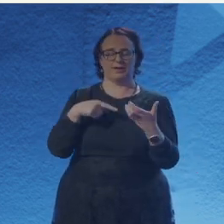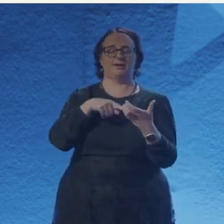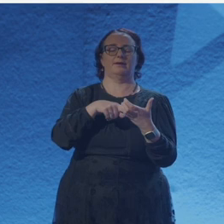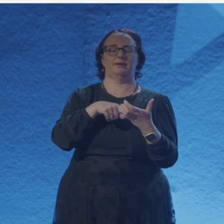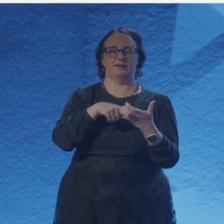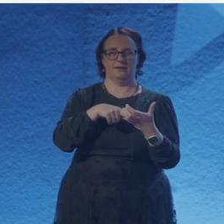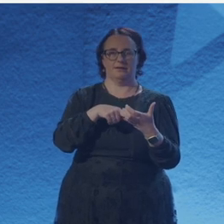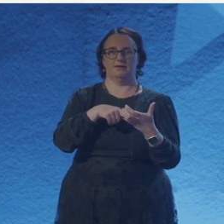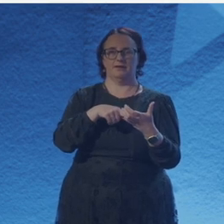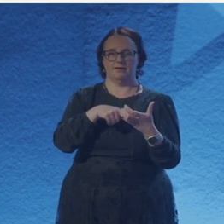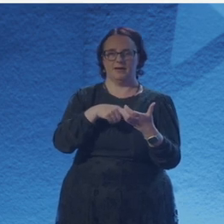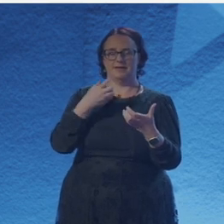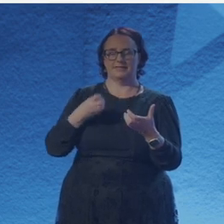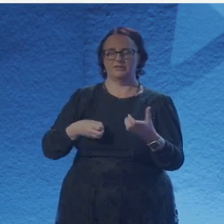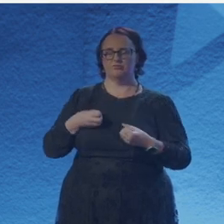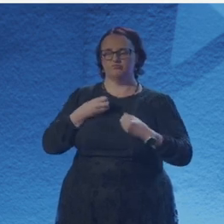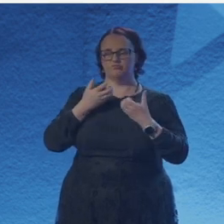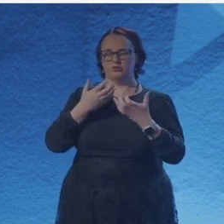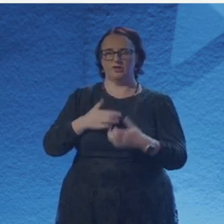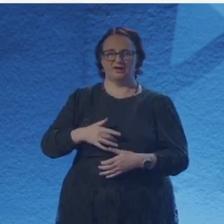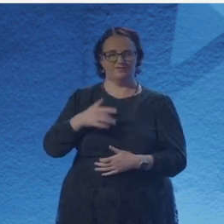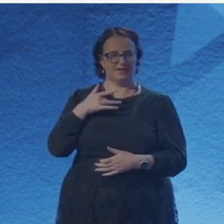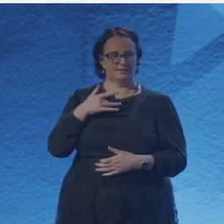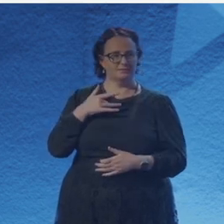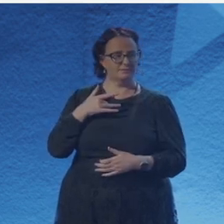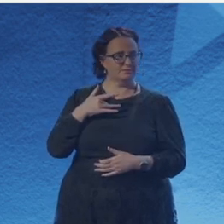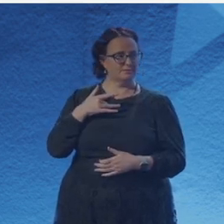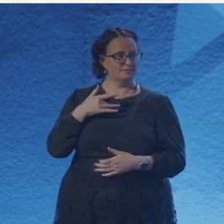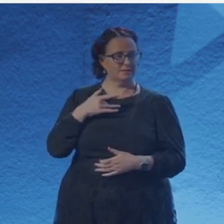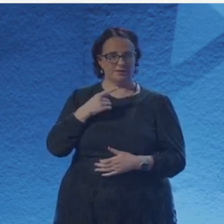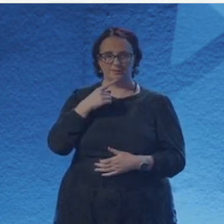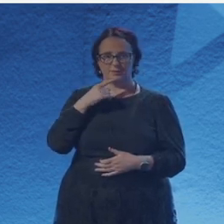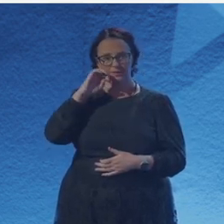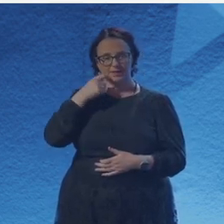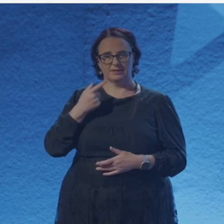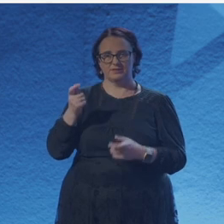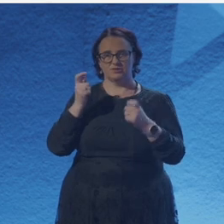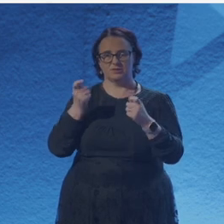Yeah, for me at least, it's very opposite of what I do in engineering. It's very much like I'm